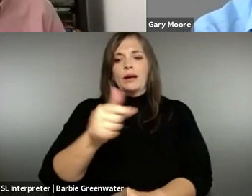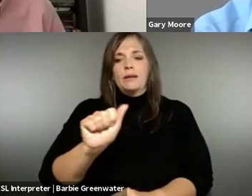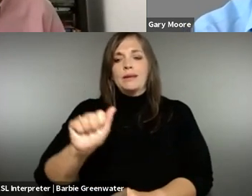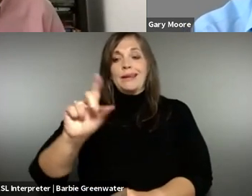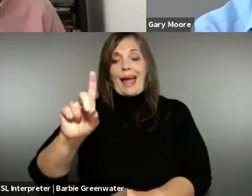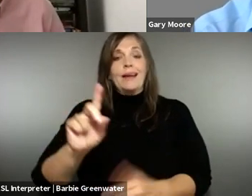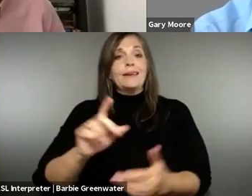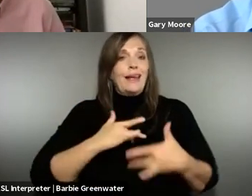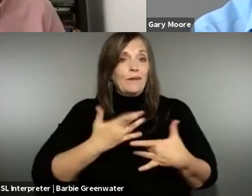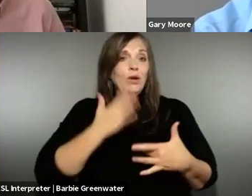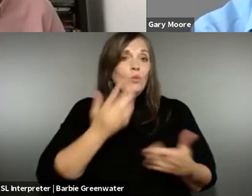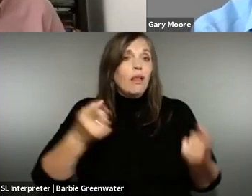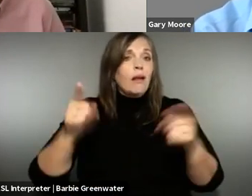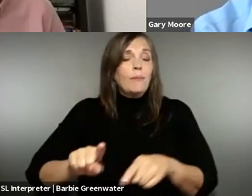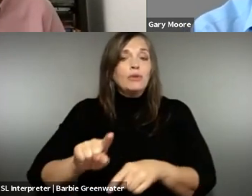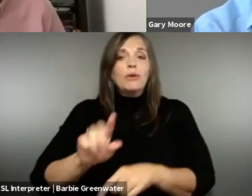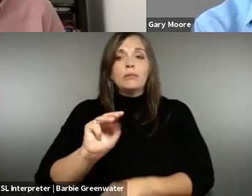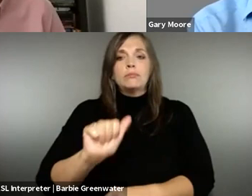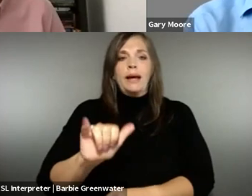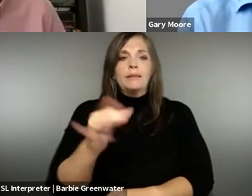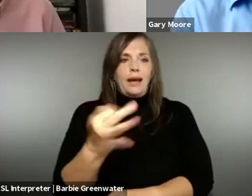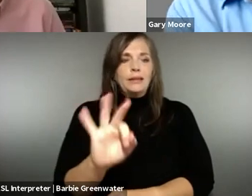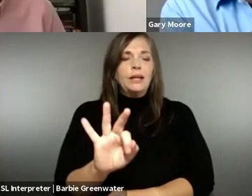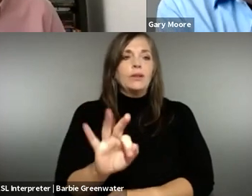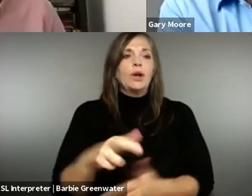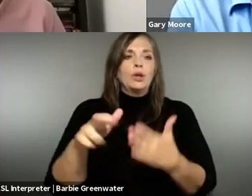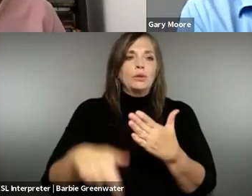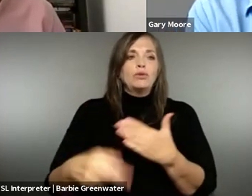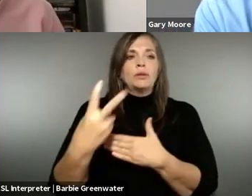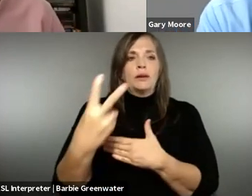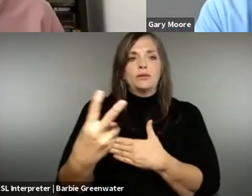solve, kind of, that problem. So stay tuned for the preget event that we are